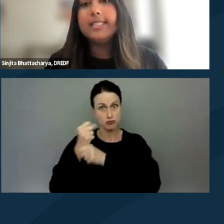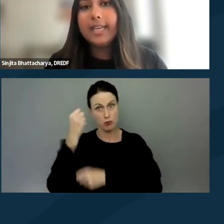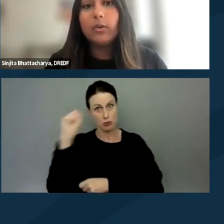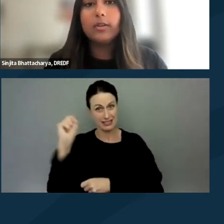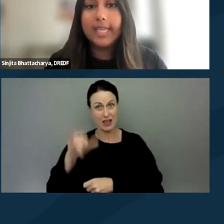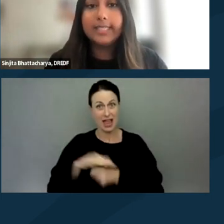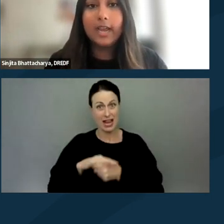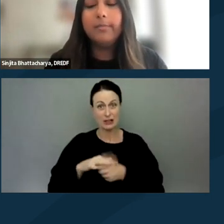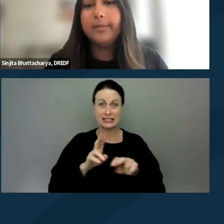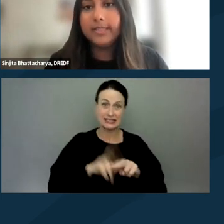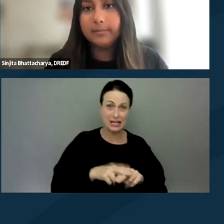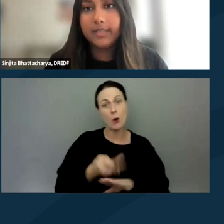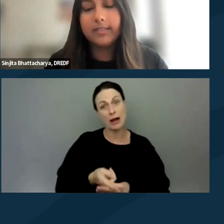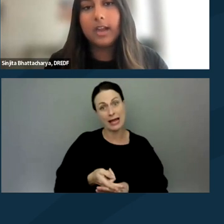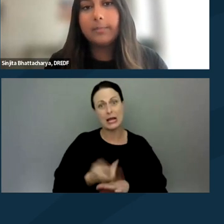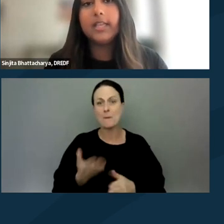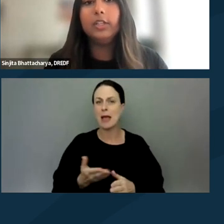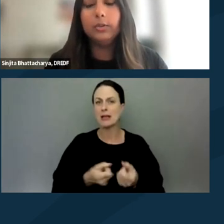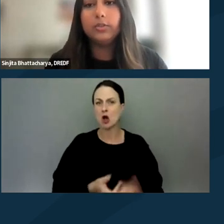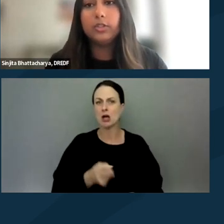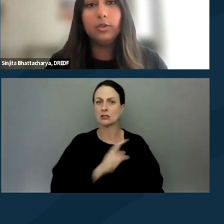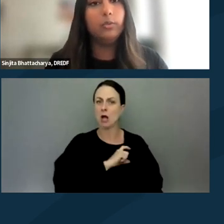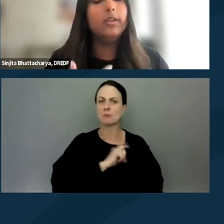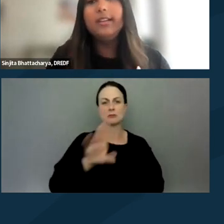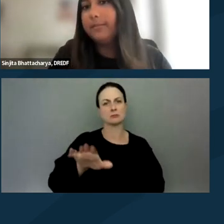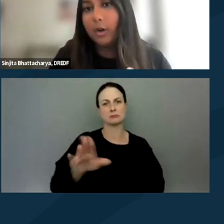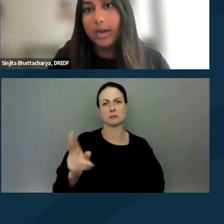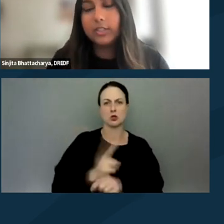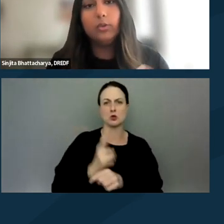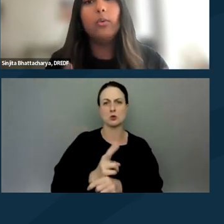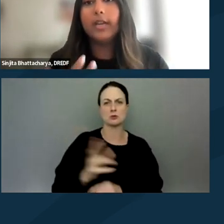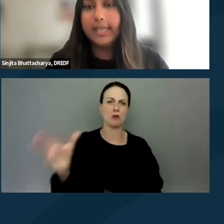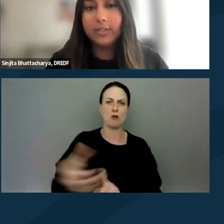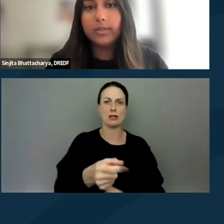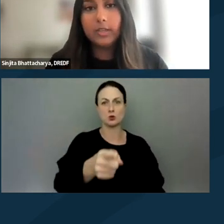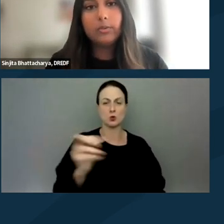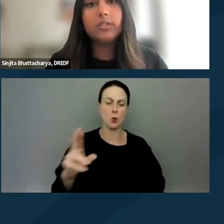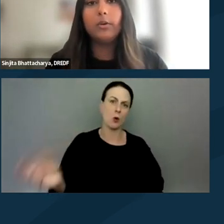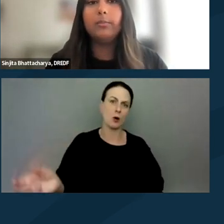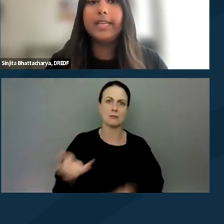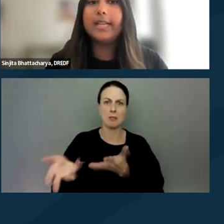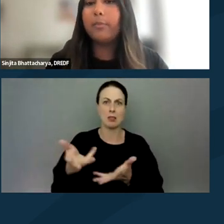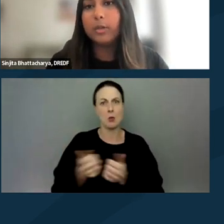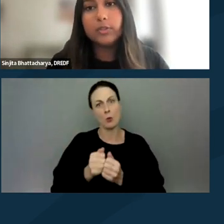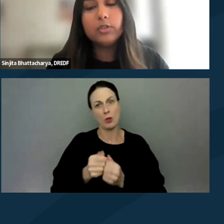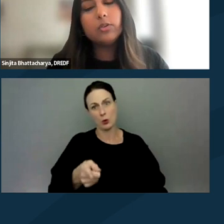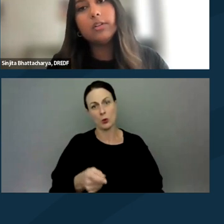sitting or laying down may be something that the cops can use to arrest you or engage with you. So bringing a portable stool